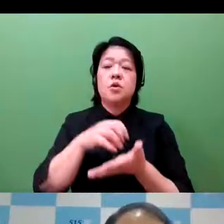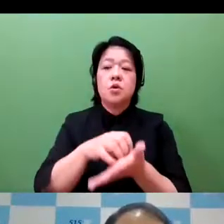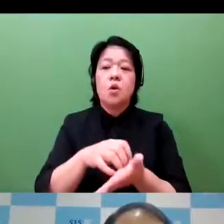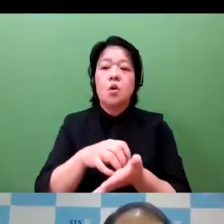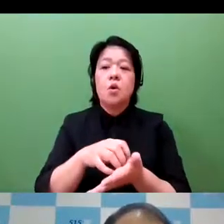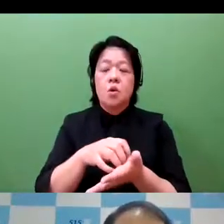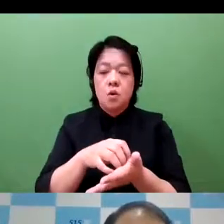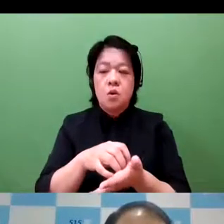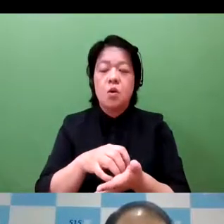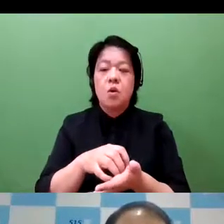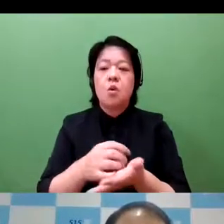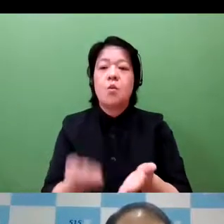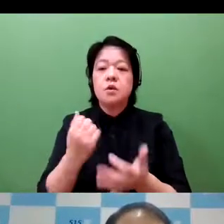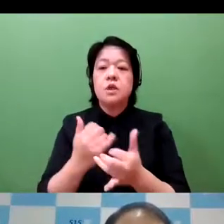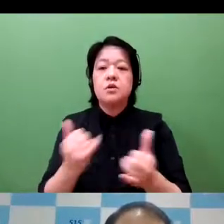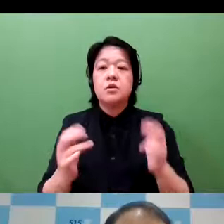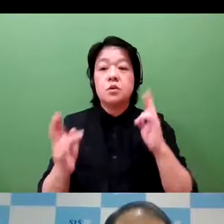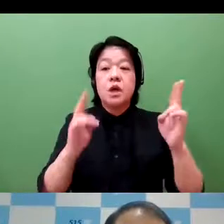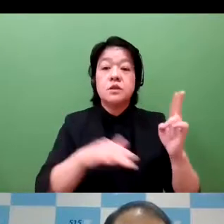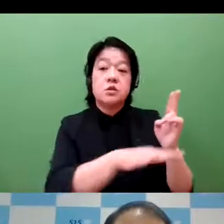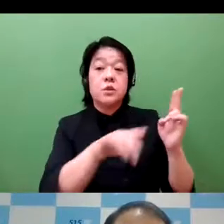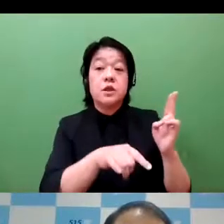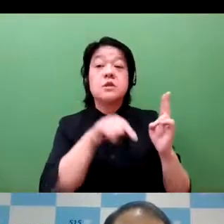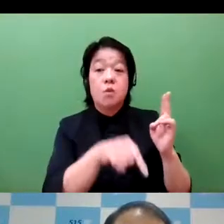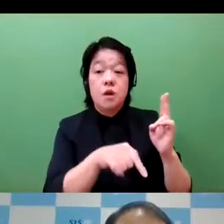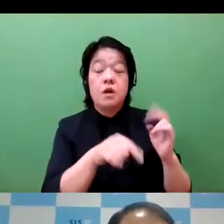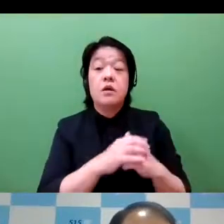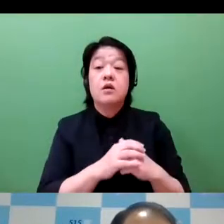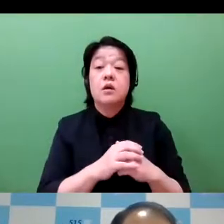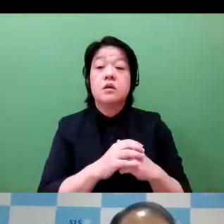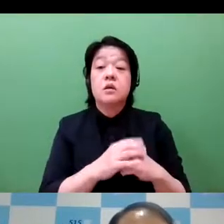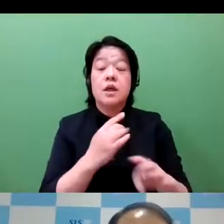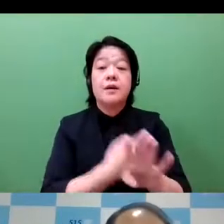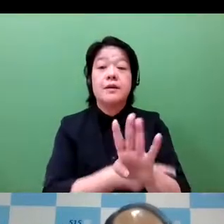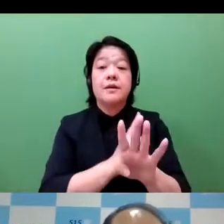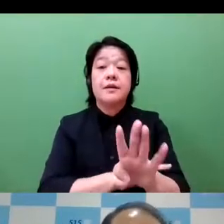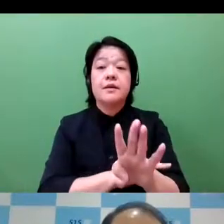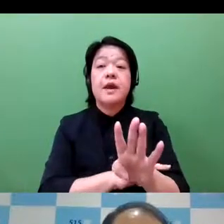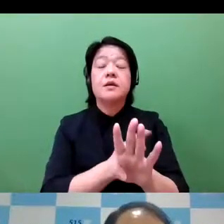when it comes to confronting challenges to their patent rights.